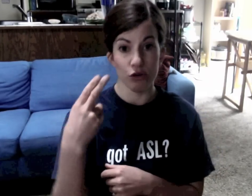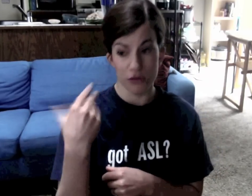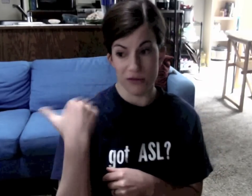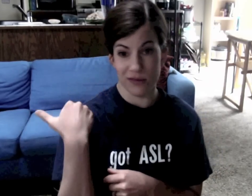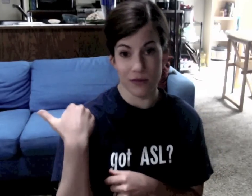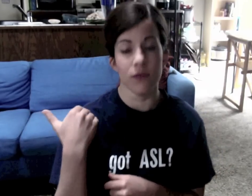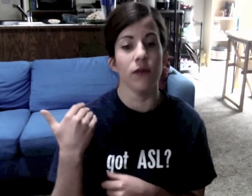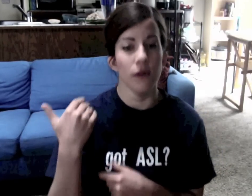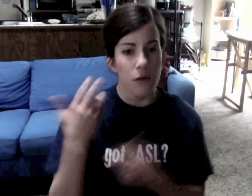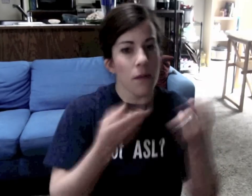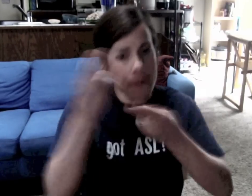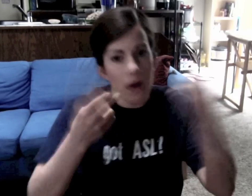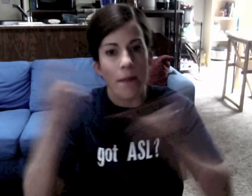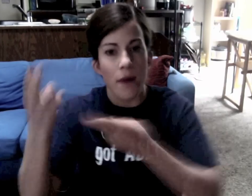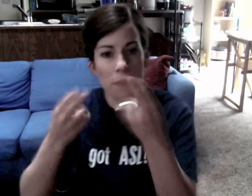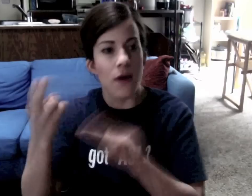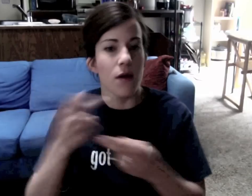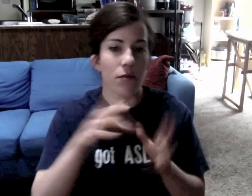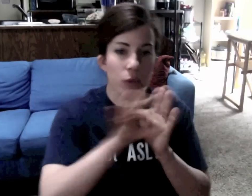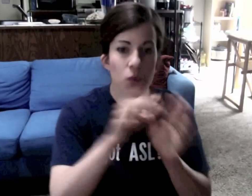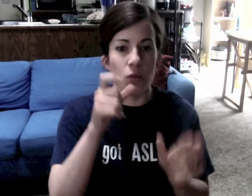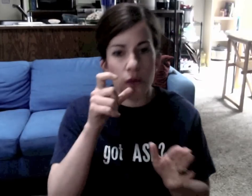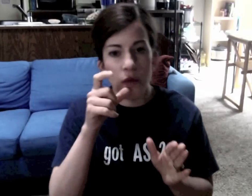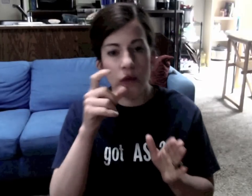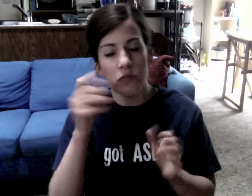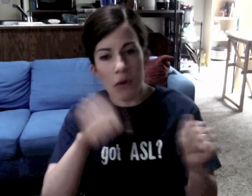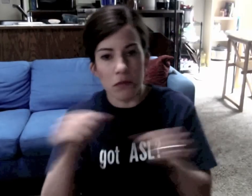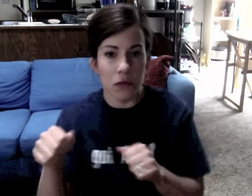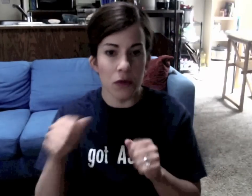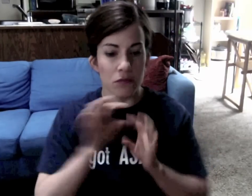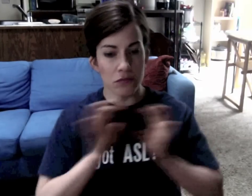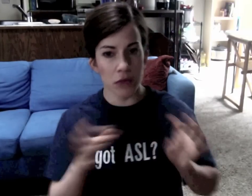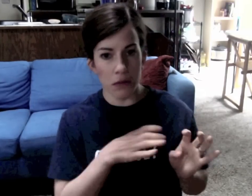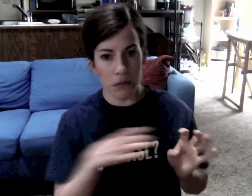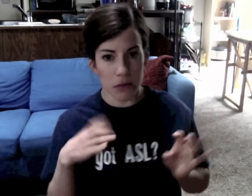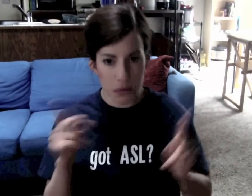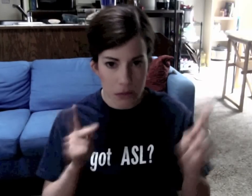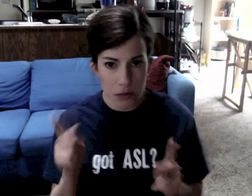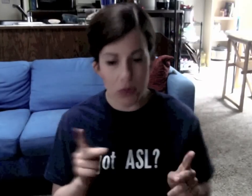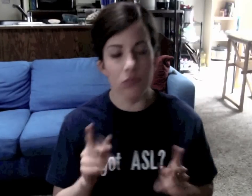In March, we have the nominations for the members of the application screening committee.